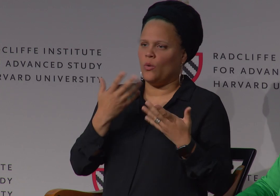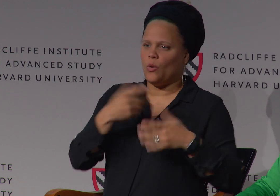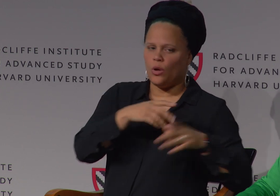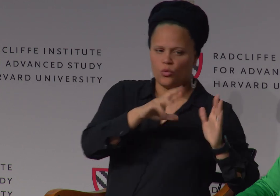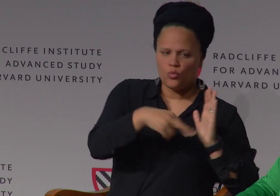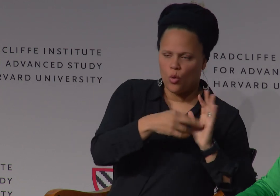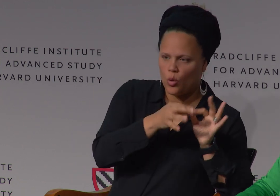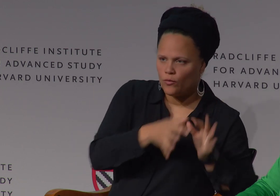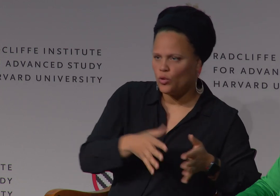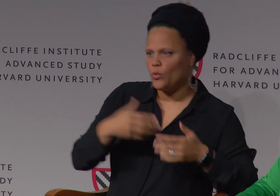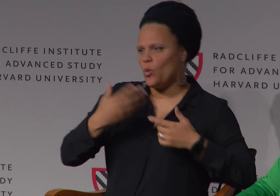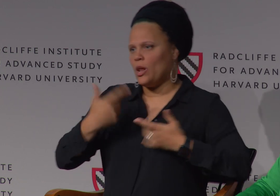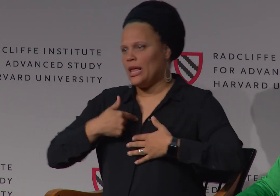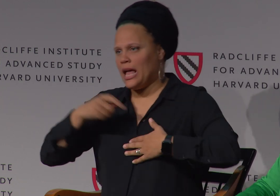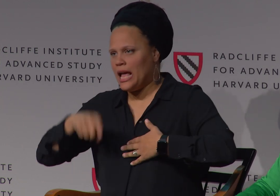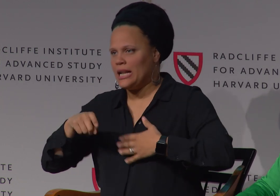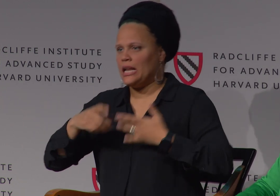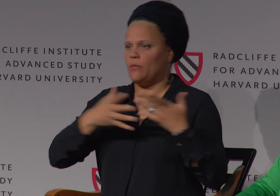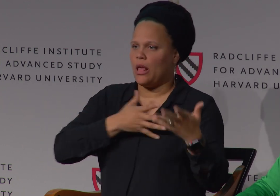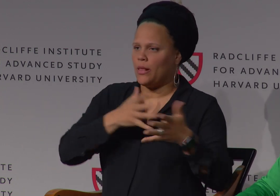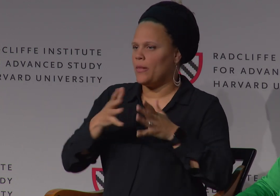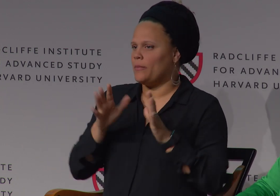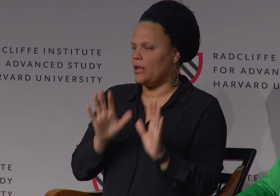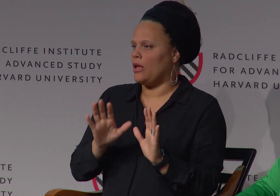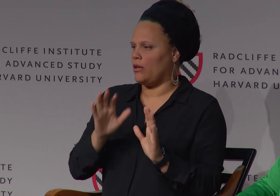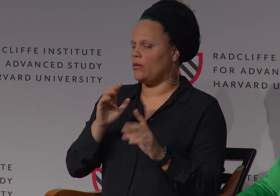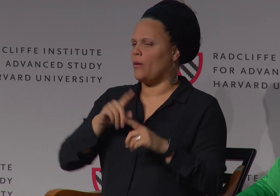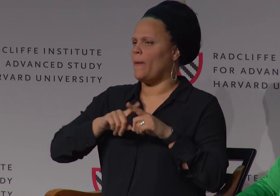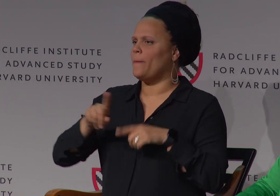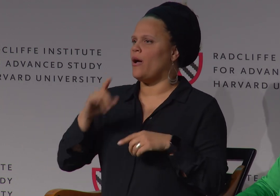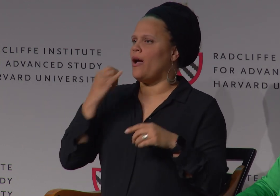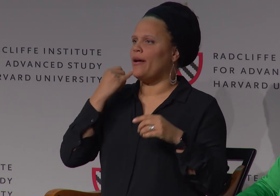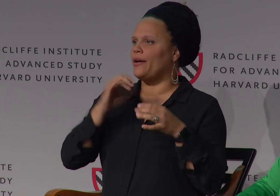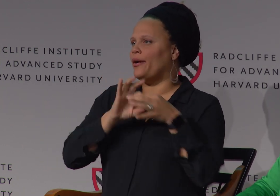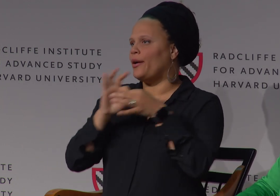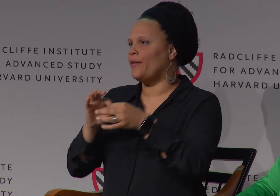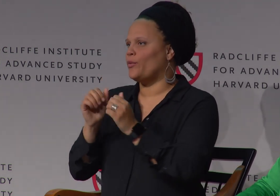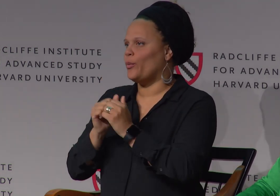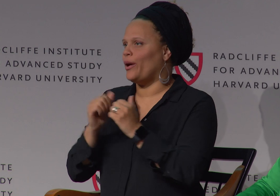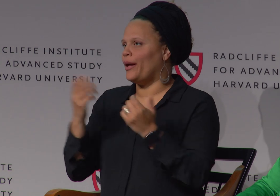So for the patient to then explain, oh, this is the role of the interpreter, this is the role of you as a doctor. No.